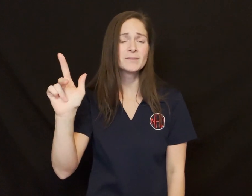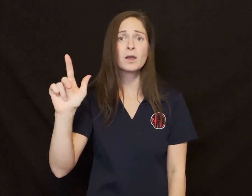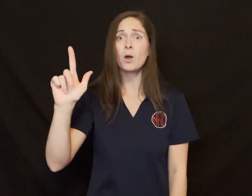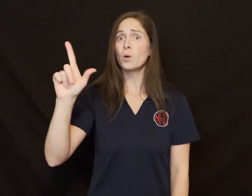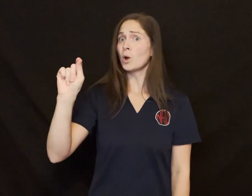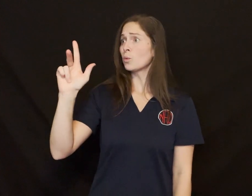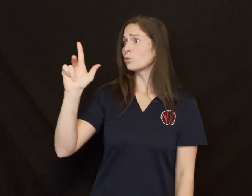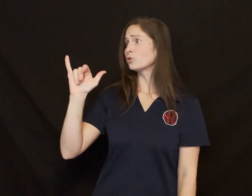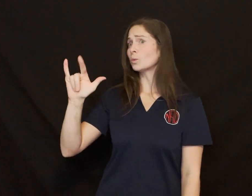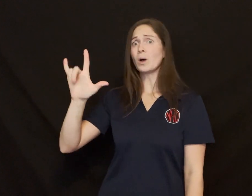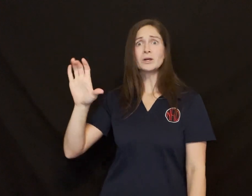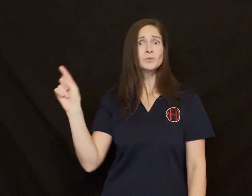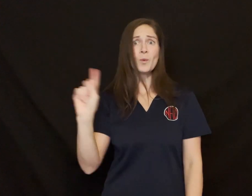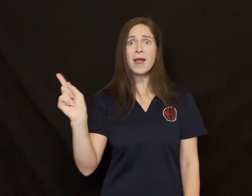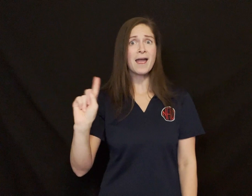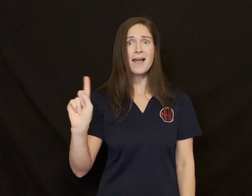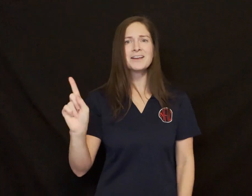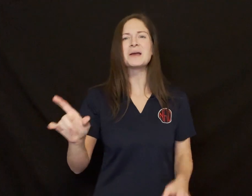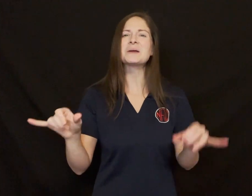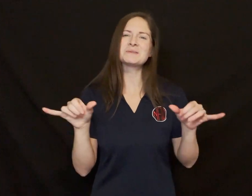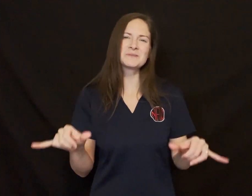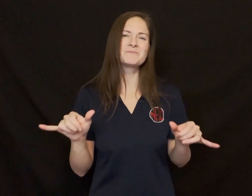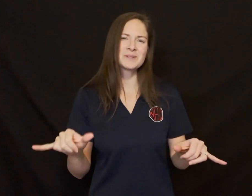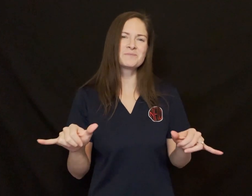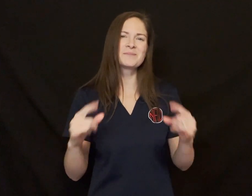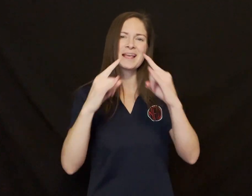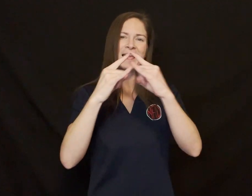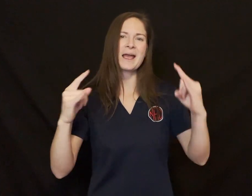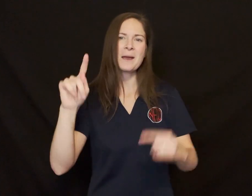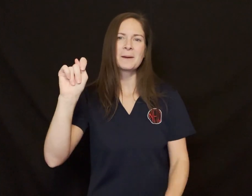The 2023 YLC will take place at the same campground –